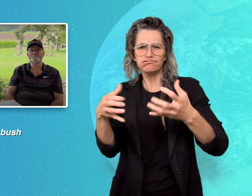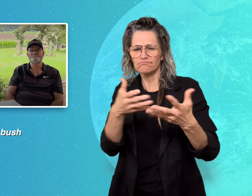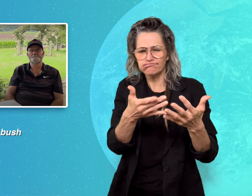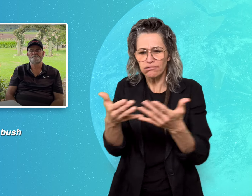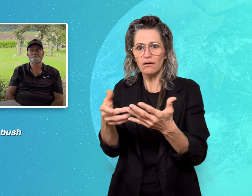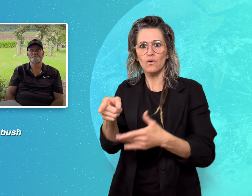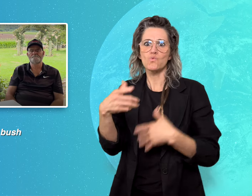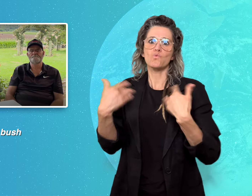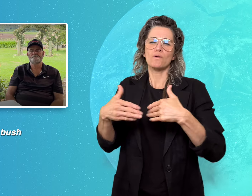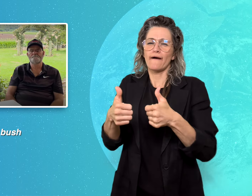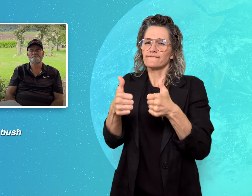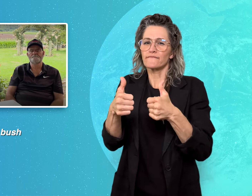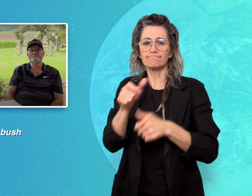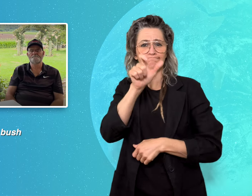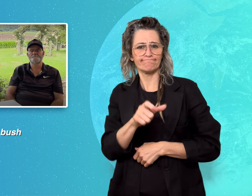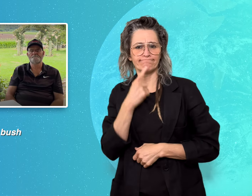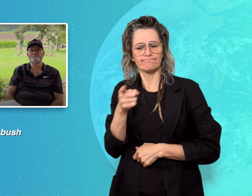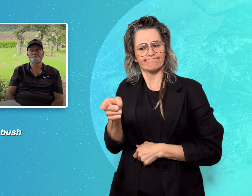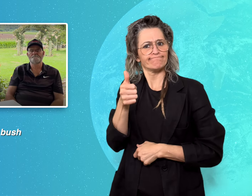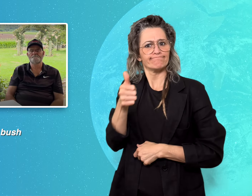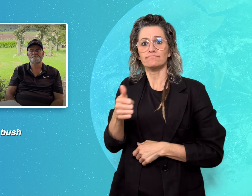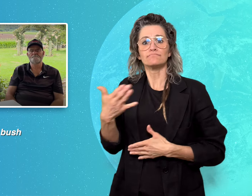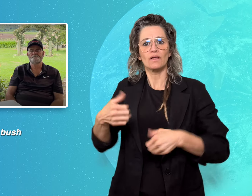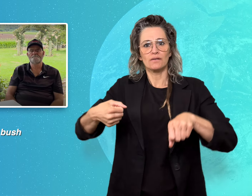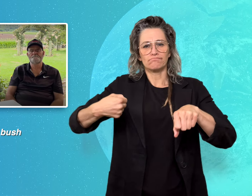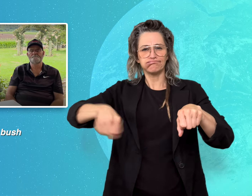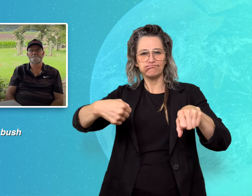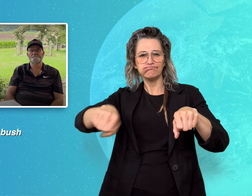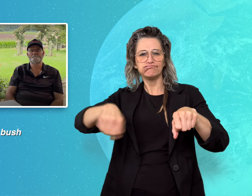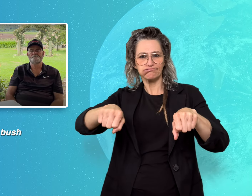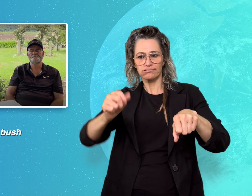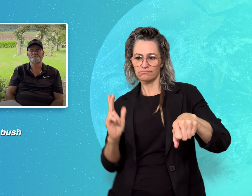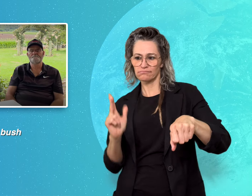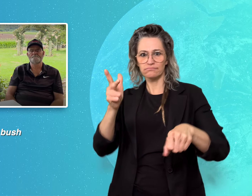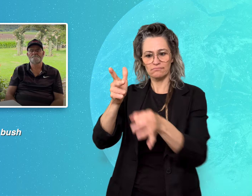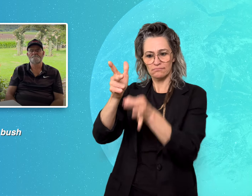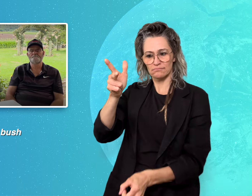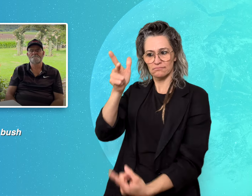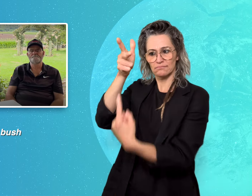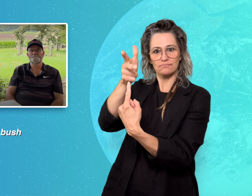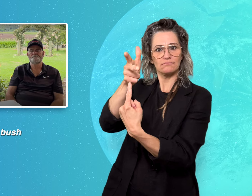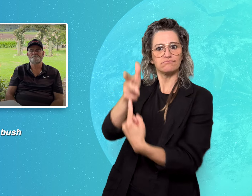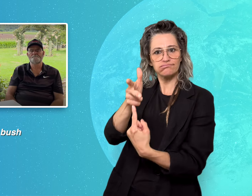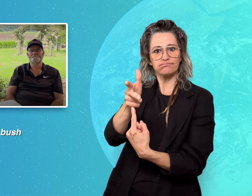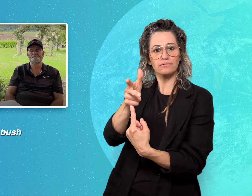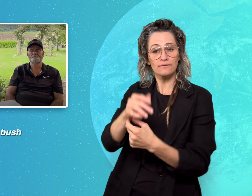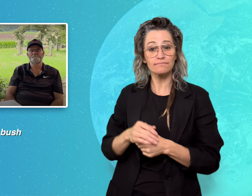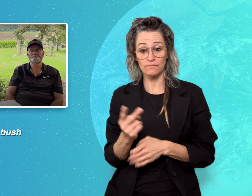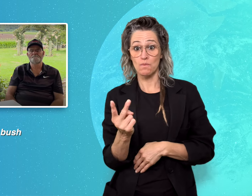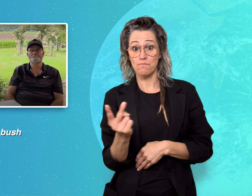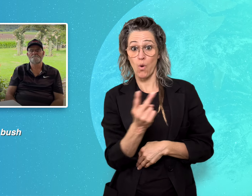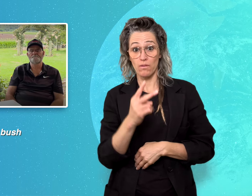The brothers say they are very close - united by their Deafness,